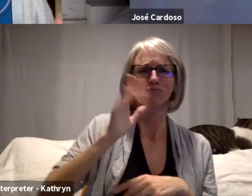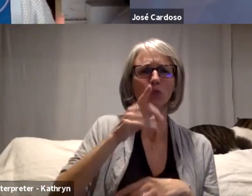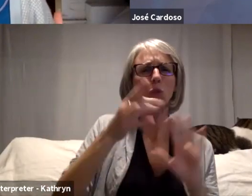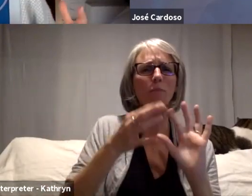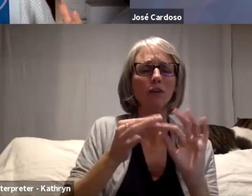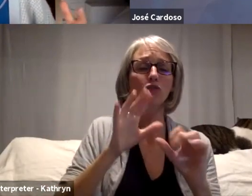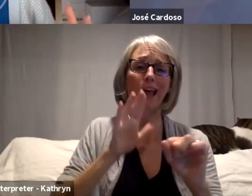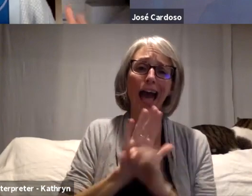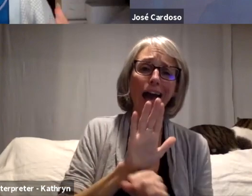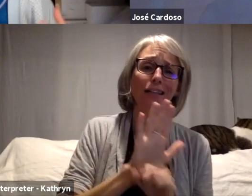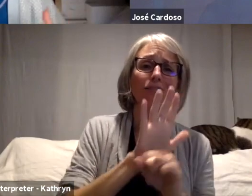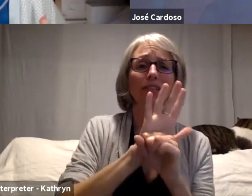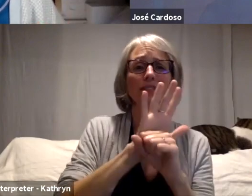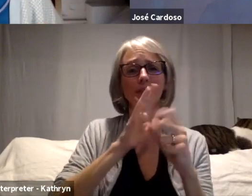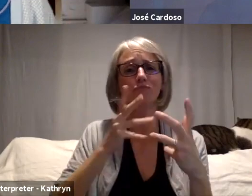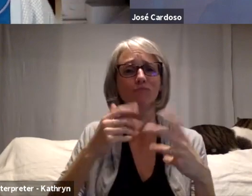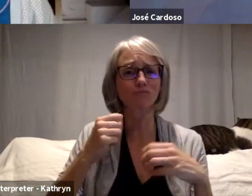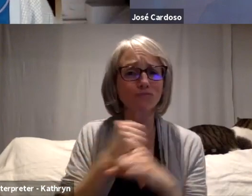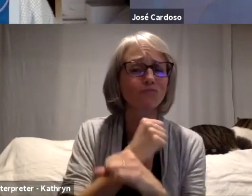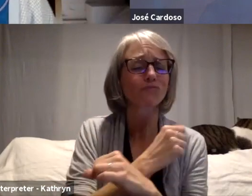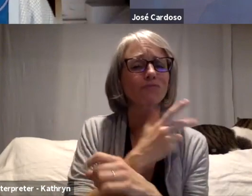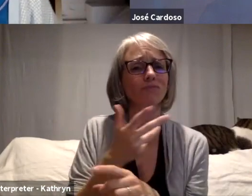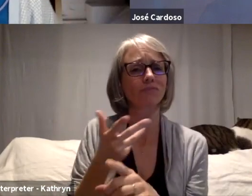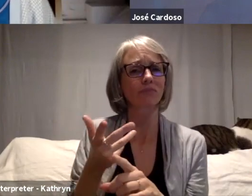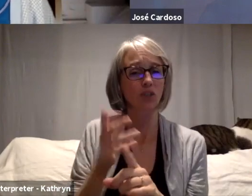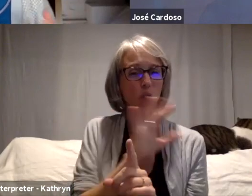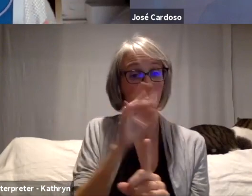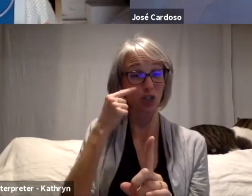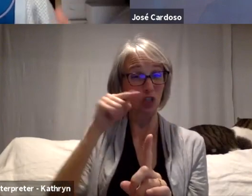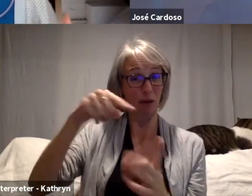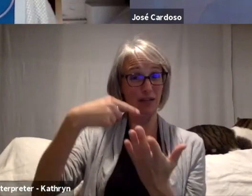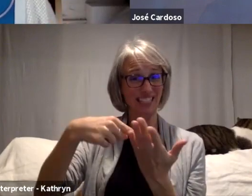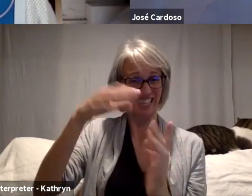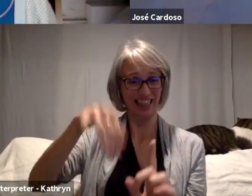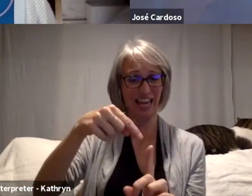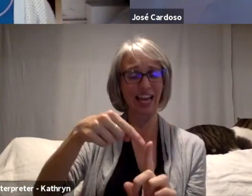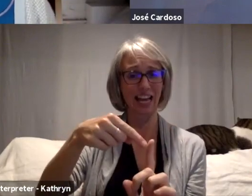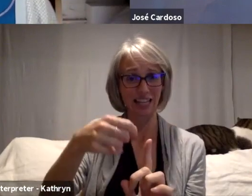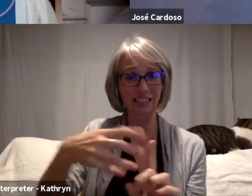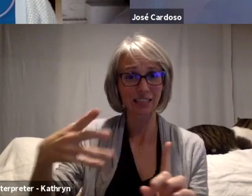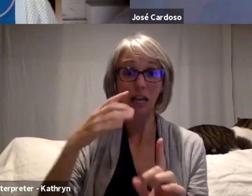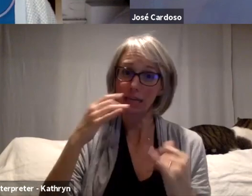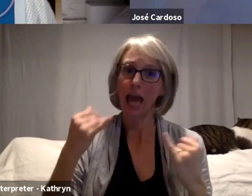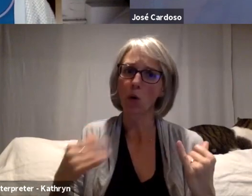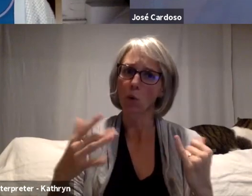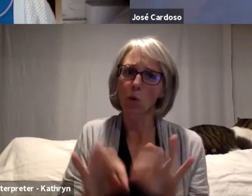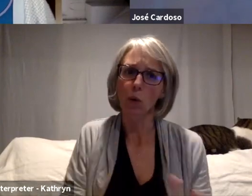that and speak to that because it is a very real issue right now. Yeah. Thank you very much.